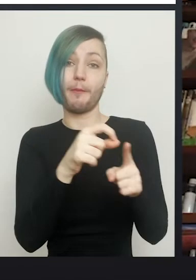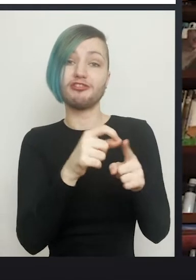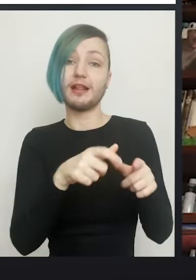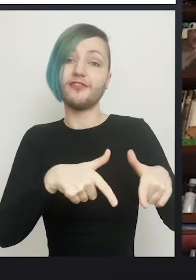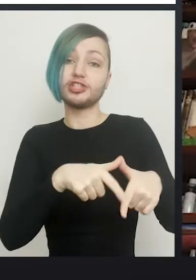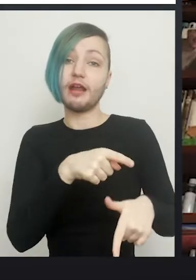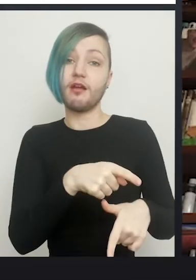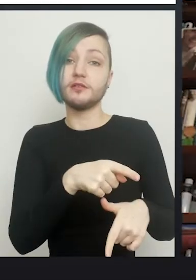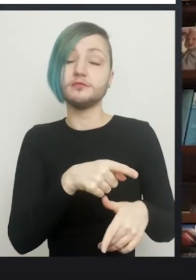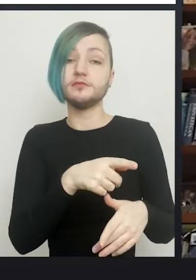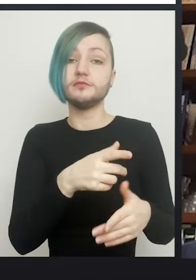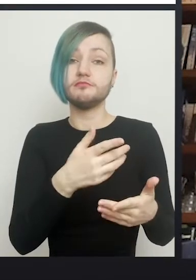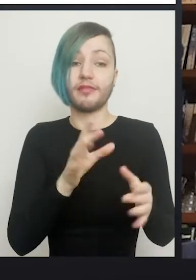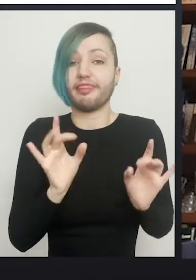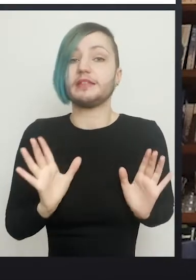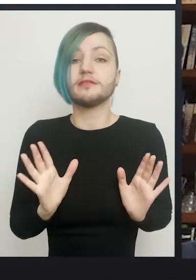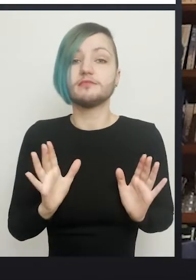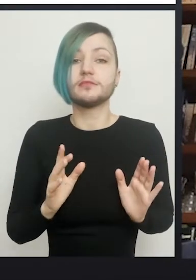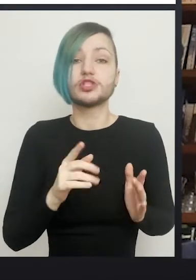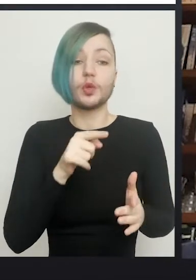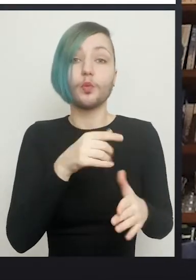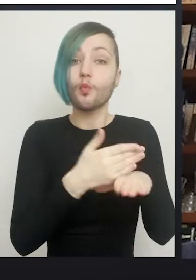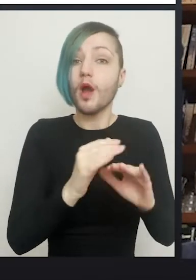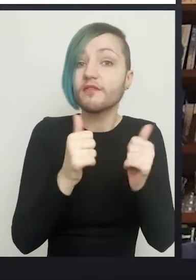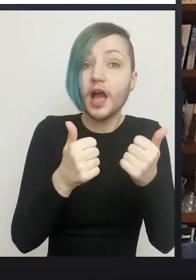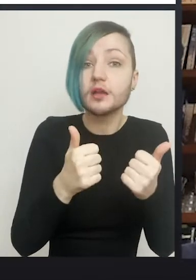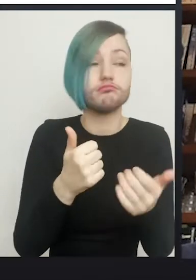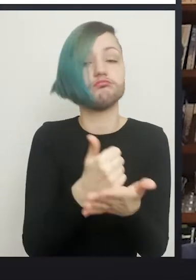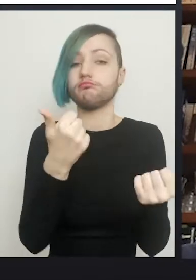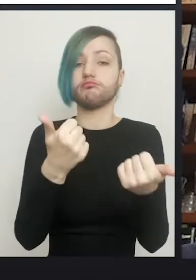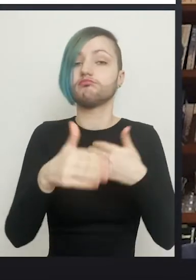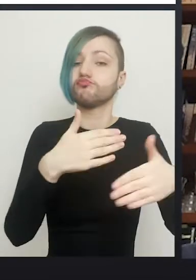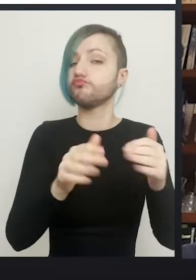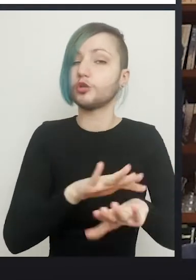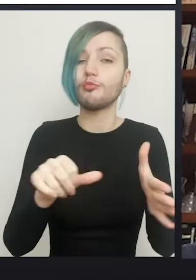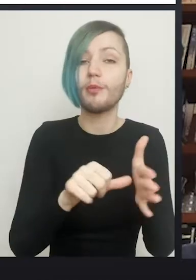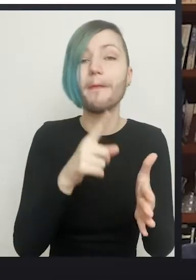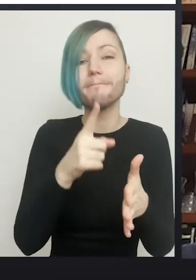but if it doesn't the skin's gone. It's gone, yeah, good point.